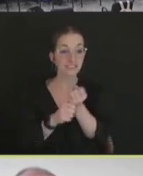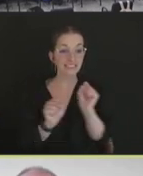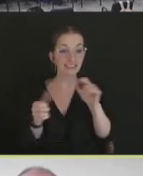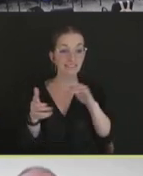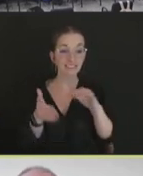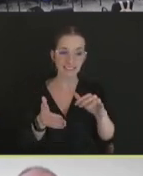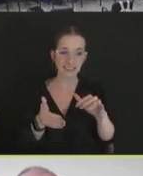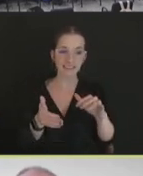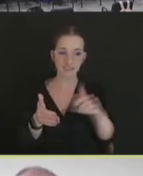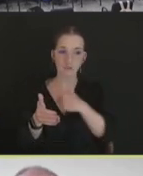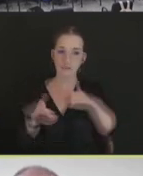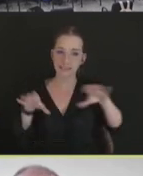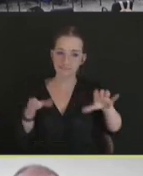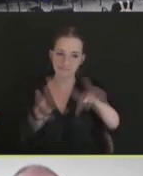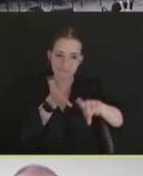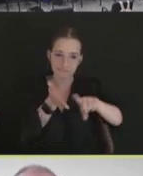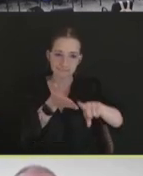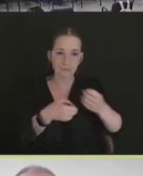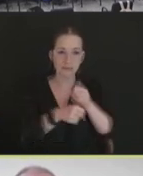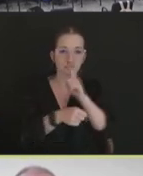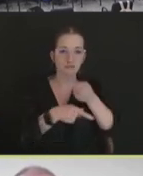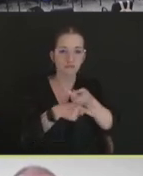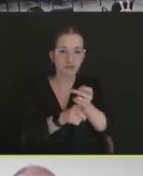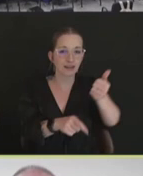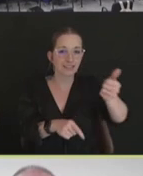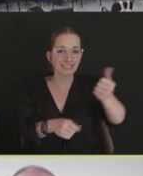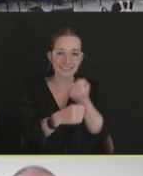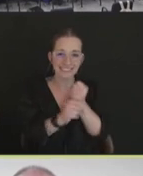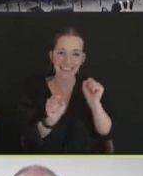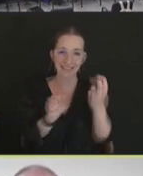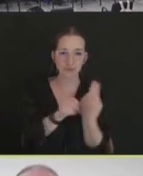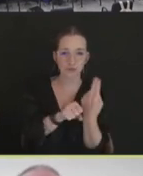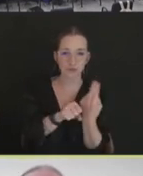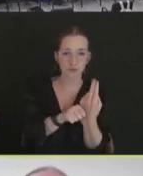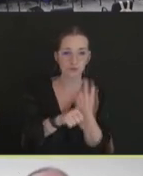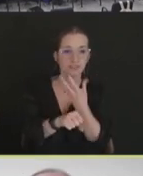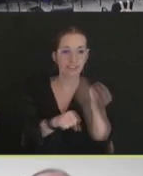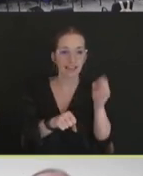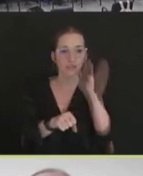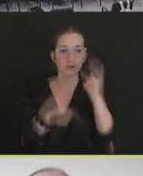the product is safe to use in the target animal species in large numbers. And then,